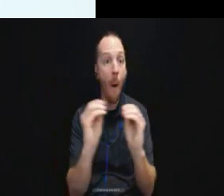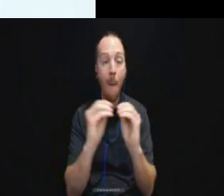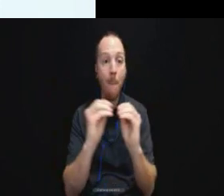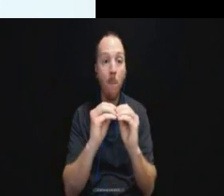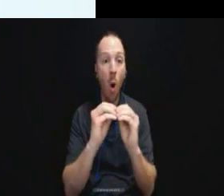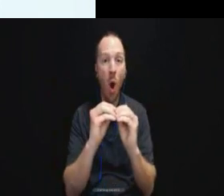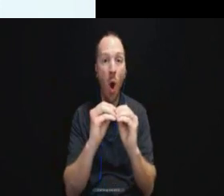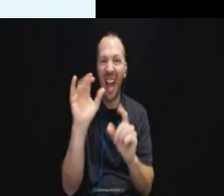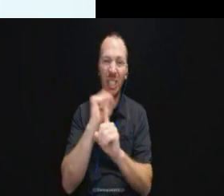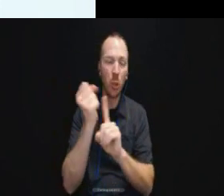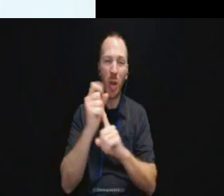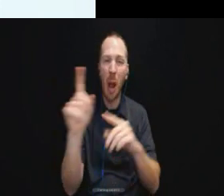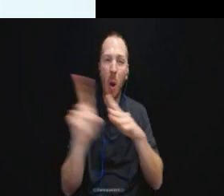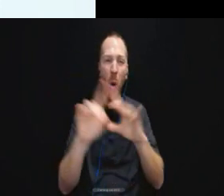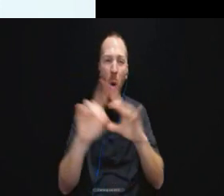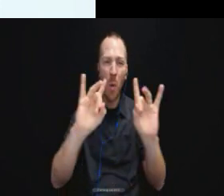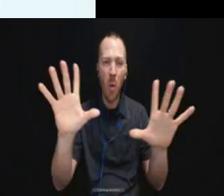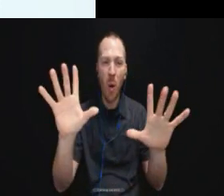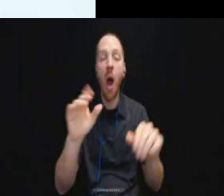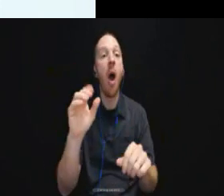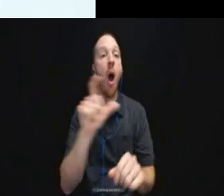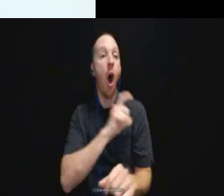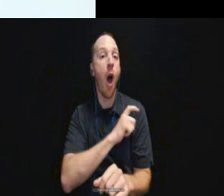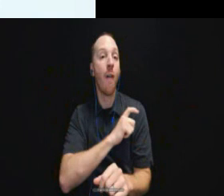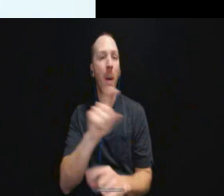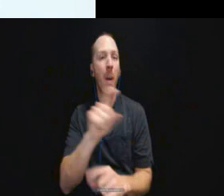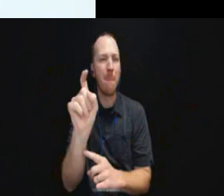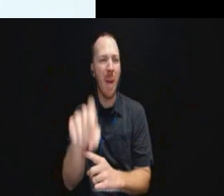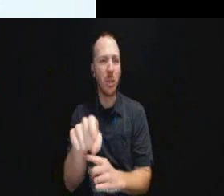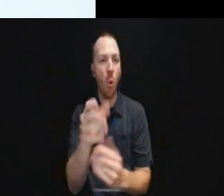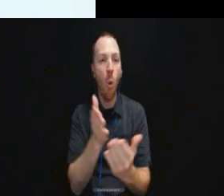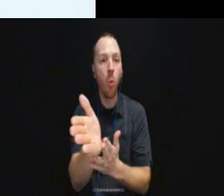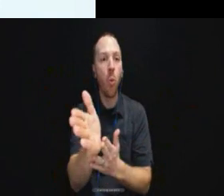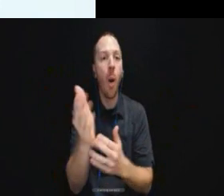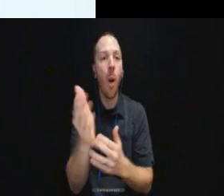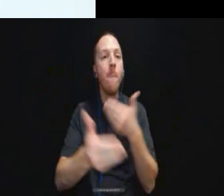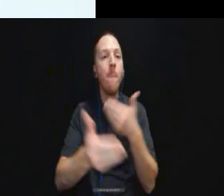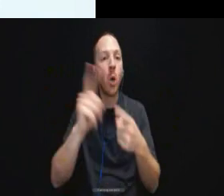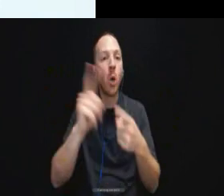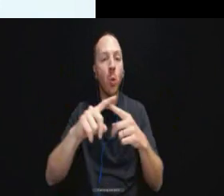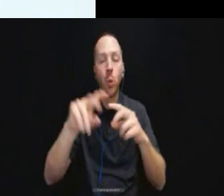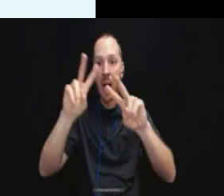circumstance, officers have to go through procedures to assess someone's communication